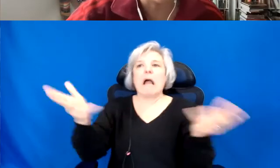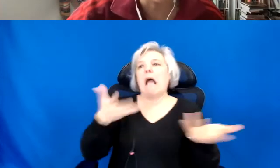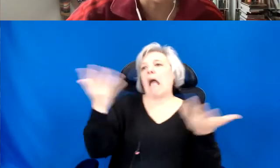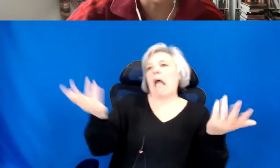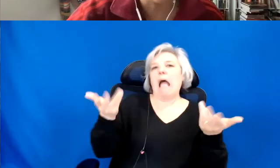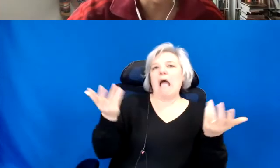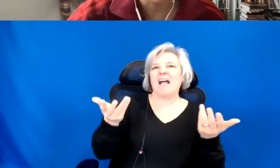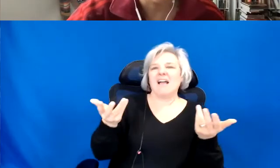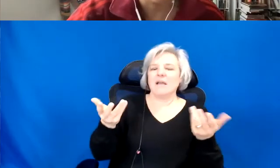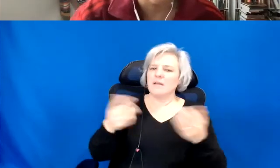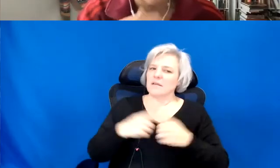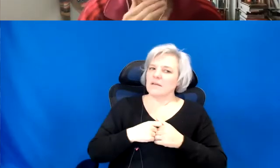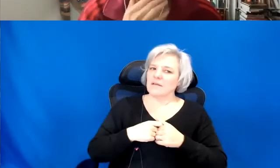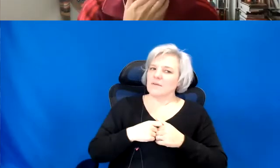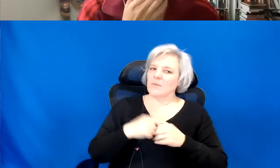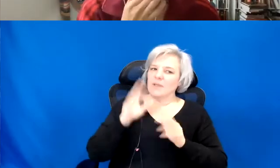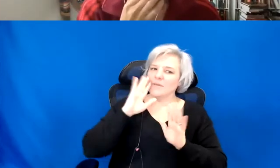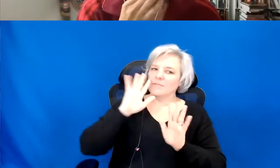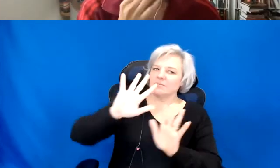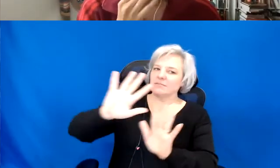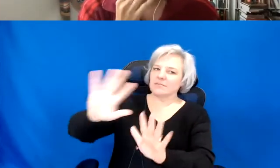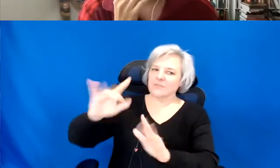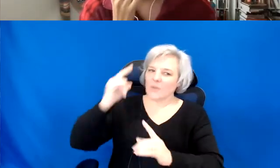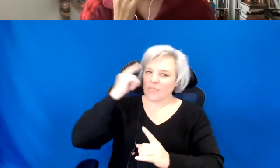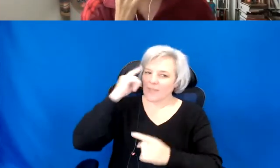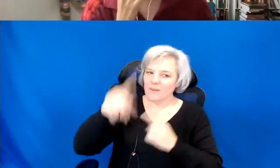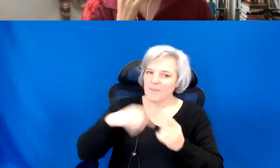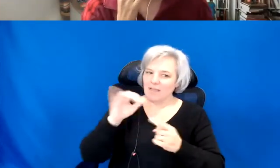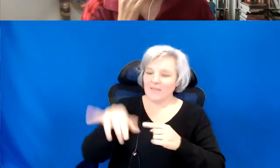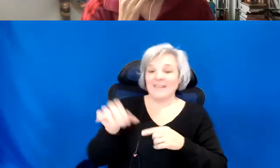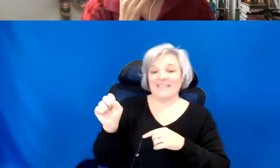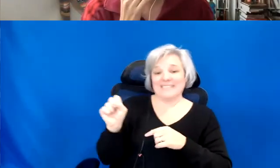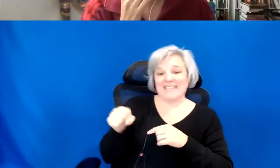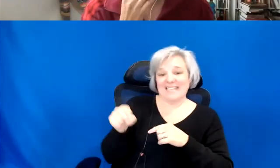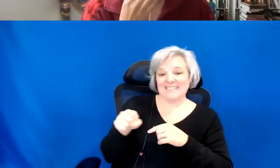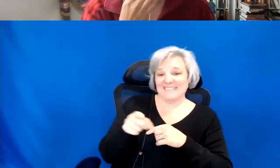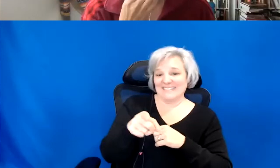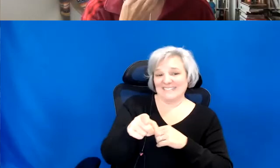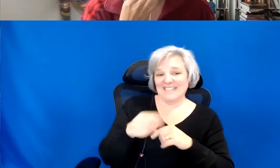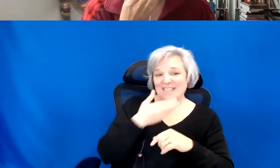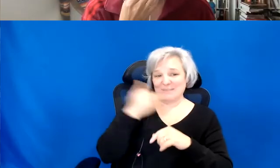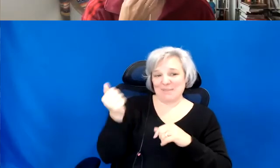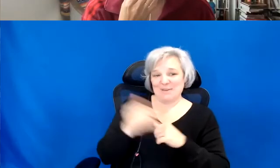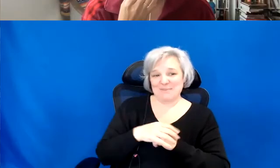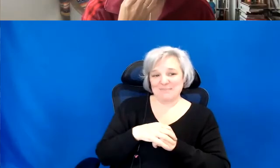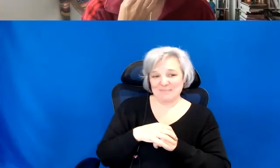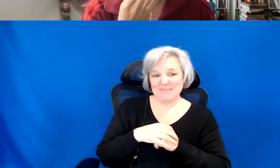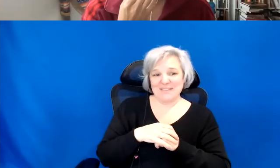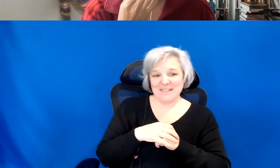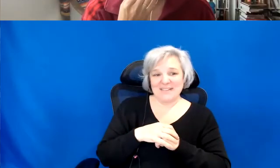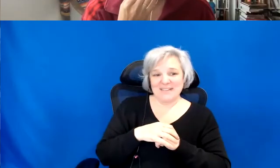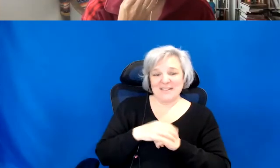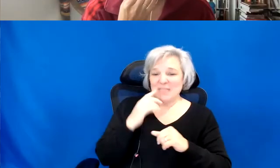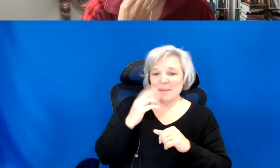to. >> Yeah, this is what I was trying to say but you just set it so much more eloquently. About my basketball experience.